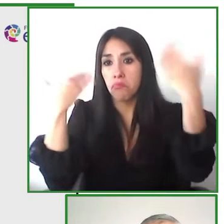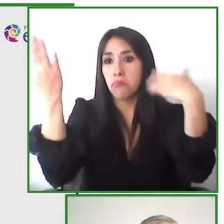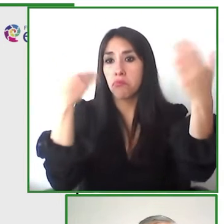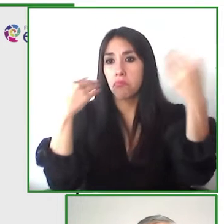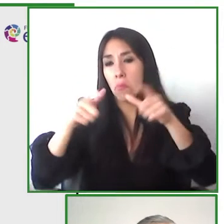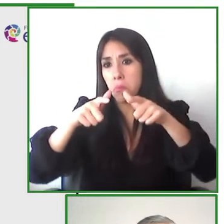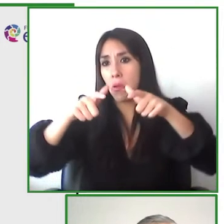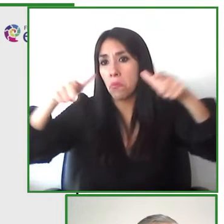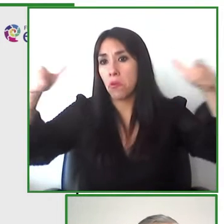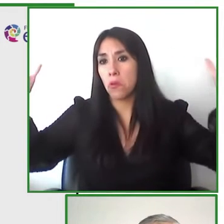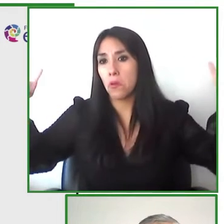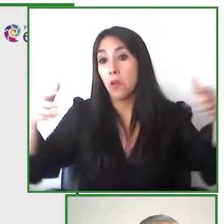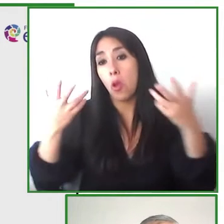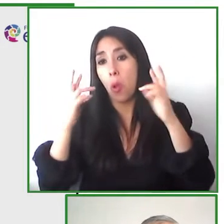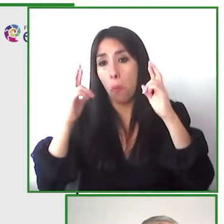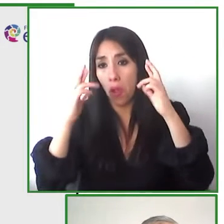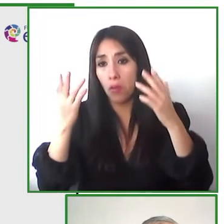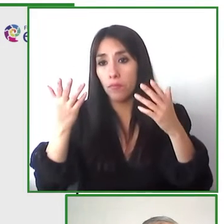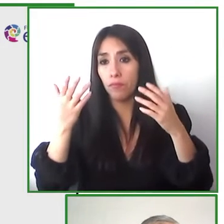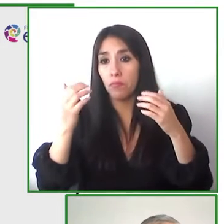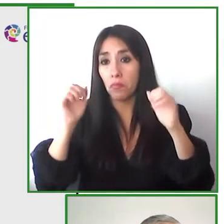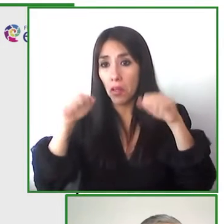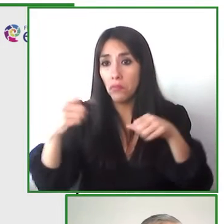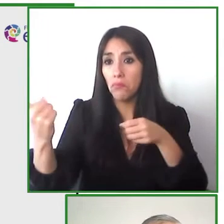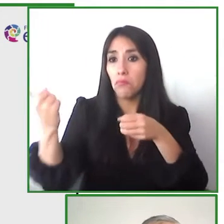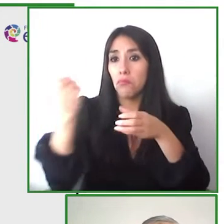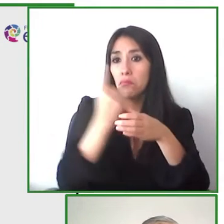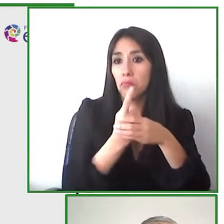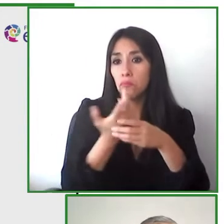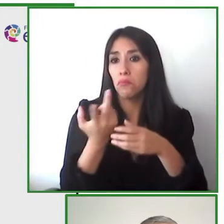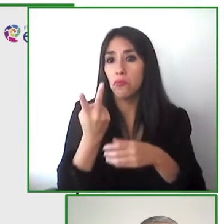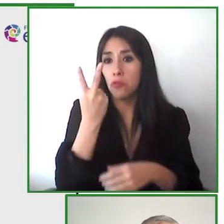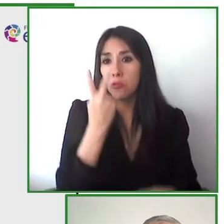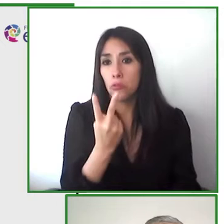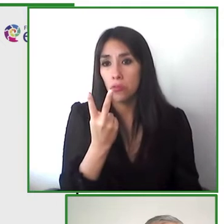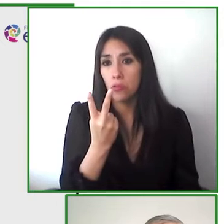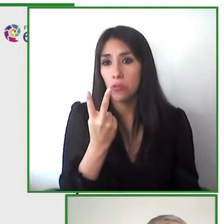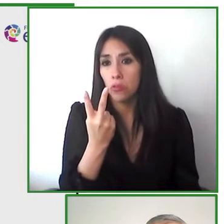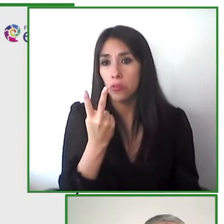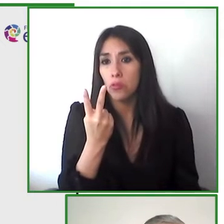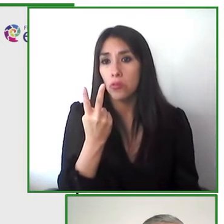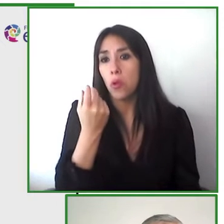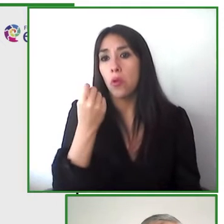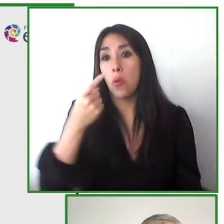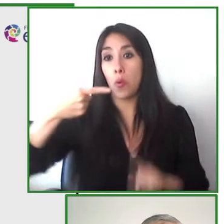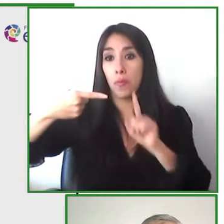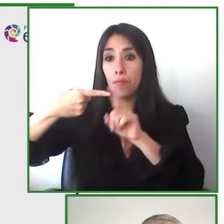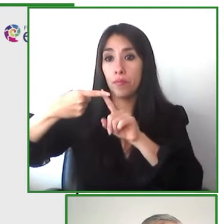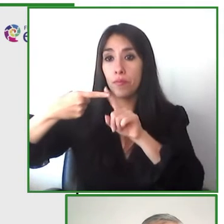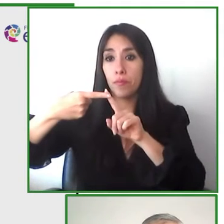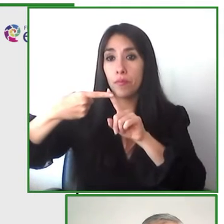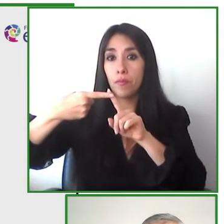want to be part of these two models an implementation model that means getting more of the unicycles